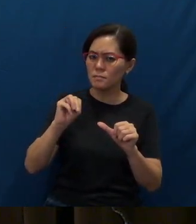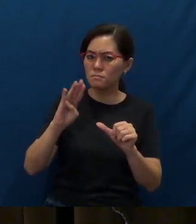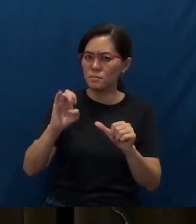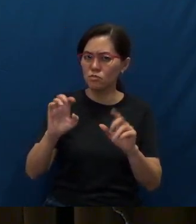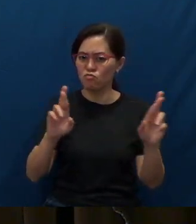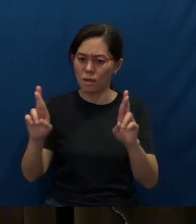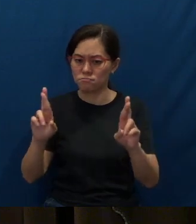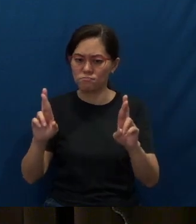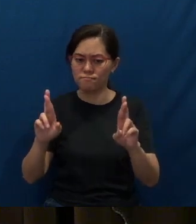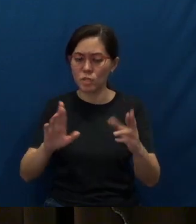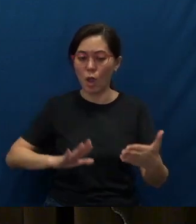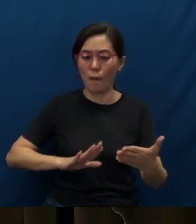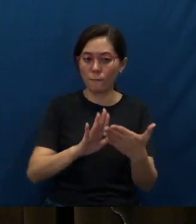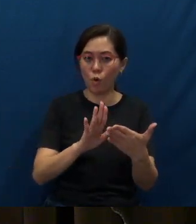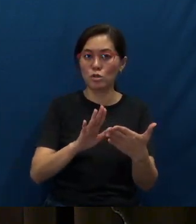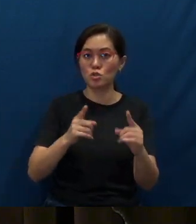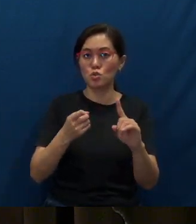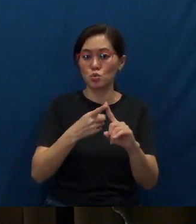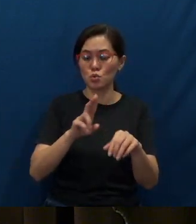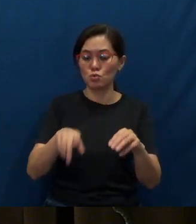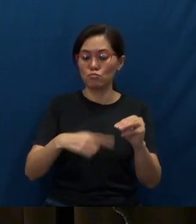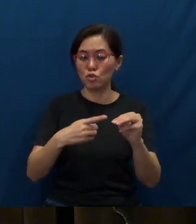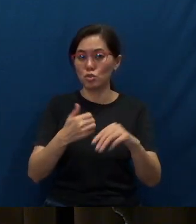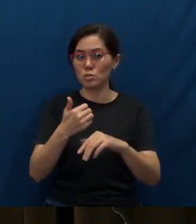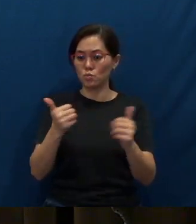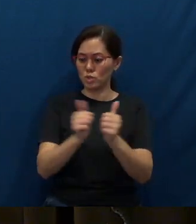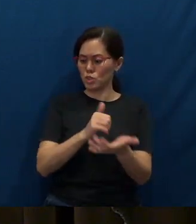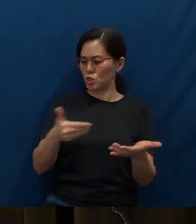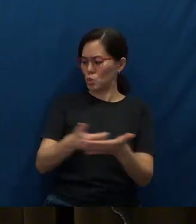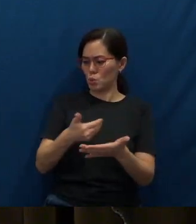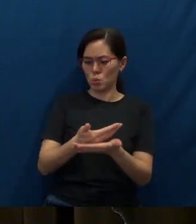under these new circumstances, as we wait for the pandemic to stabilize,